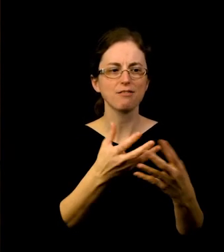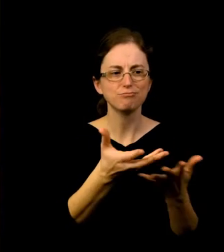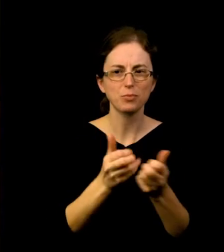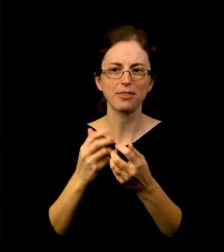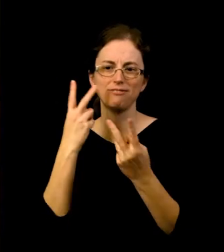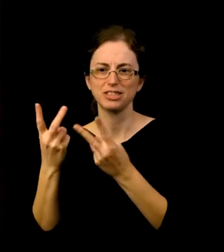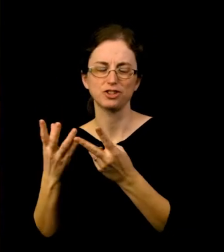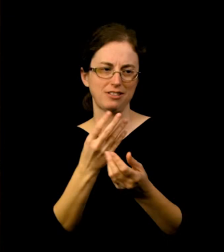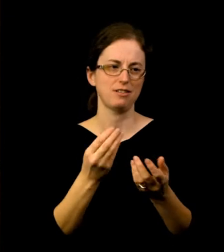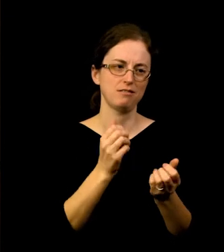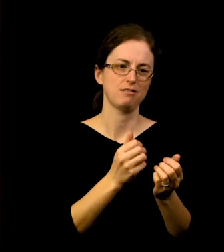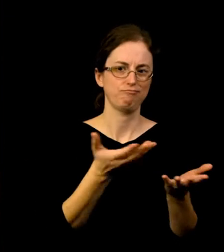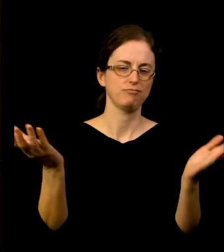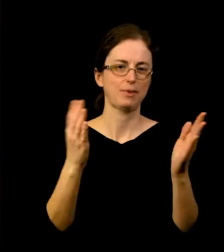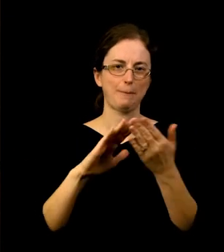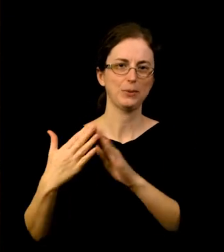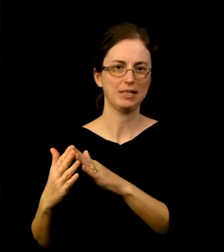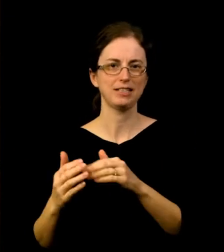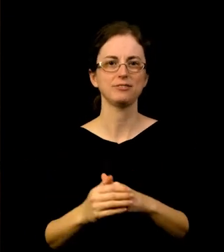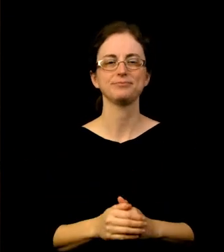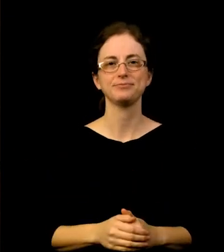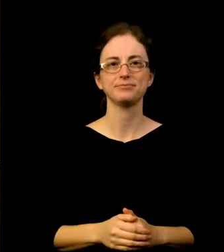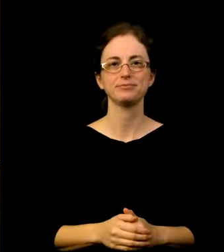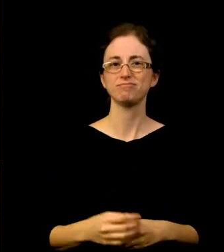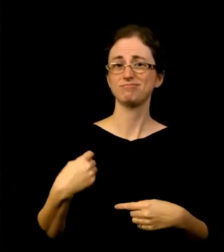This past year has been interesting, to say the least,